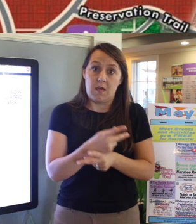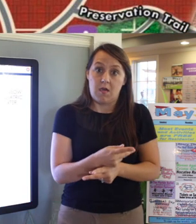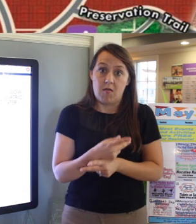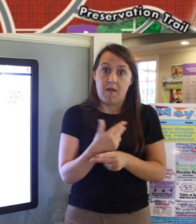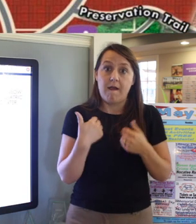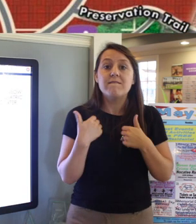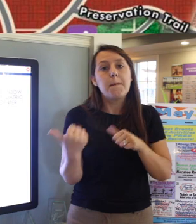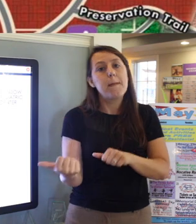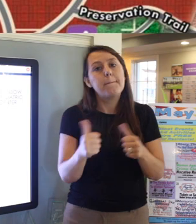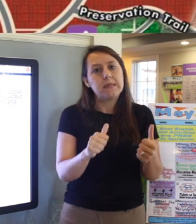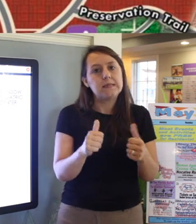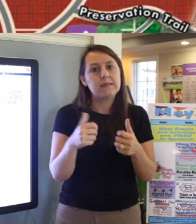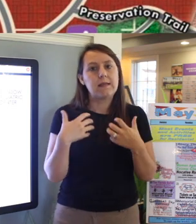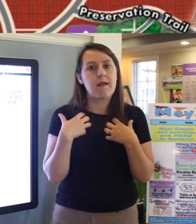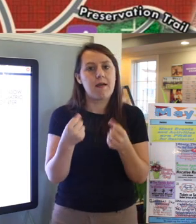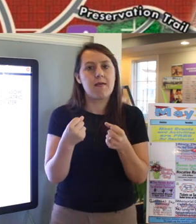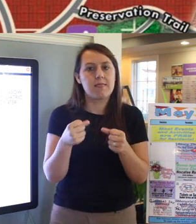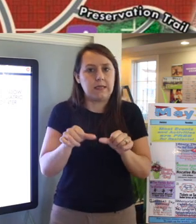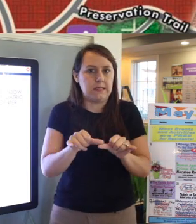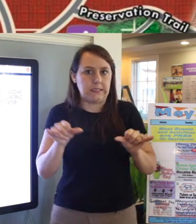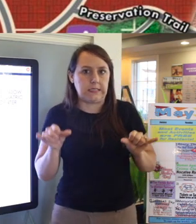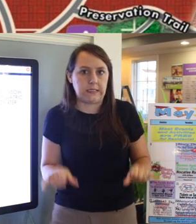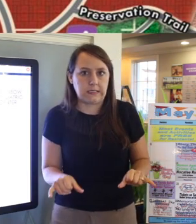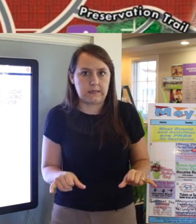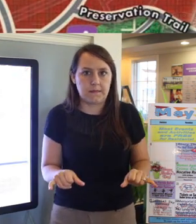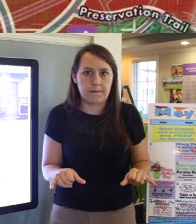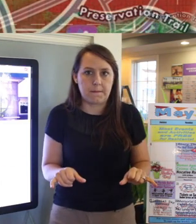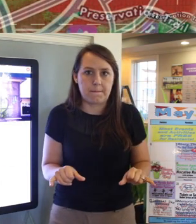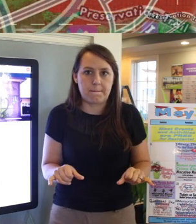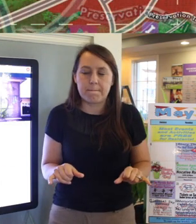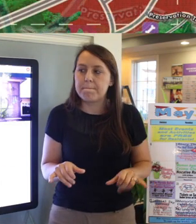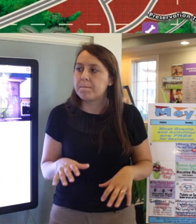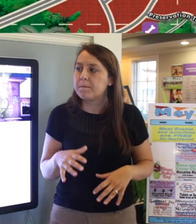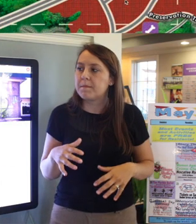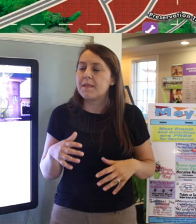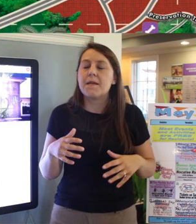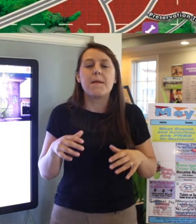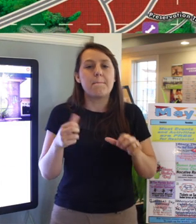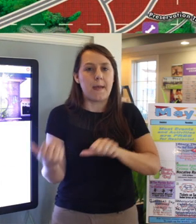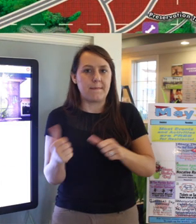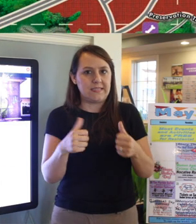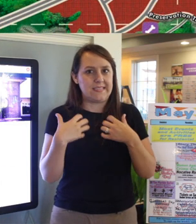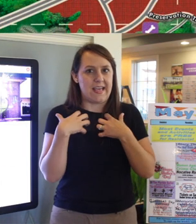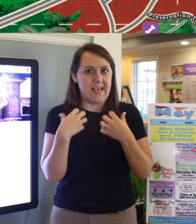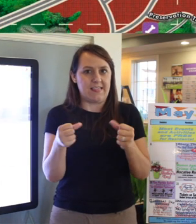We have the Baptist healthcare system here in Nocatee